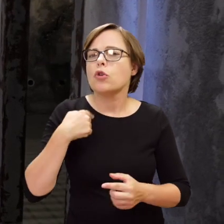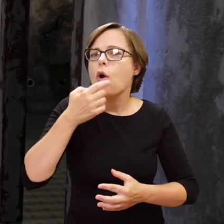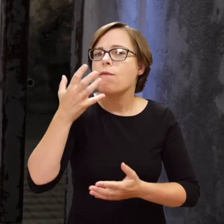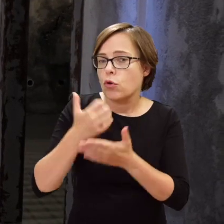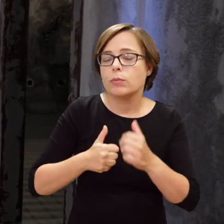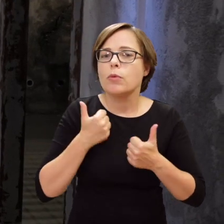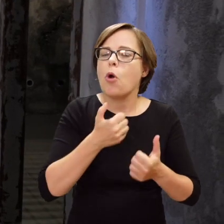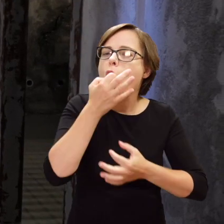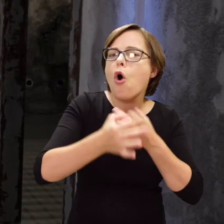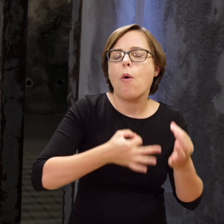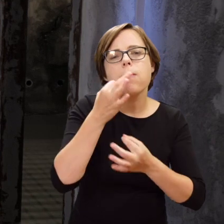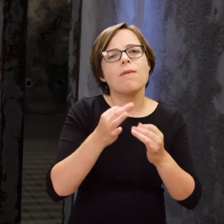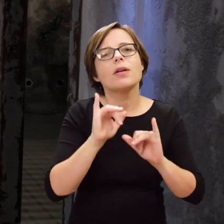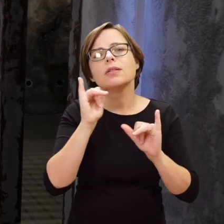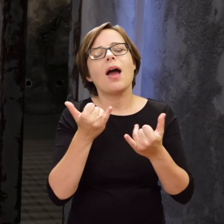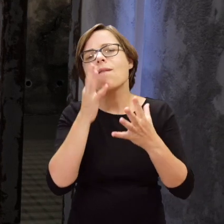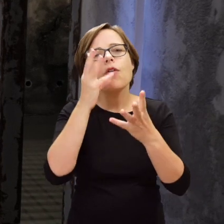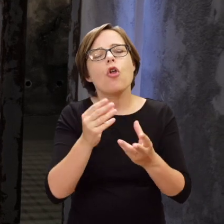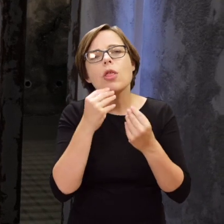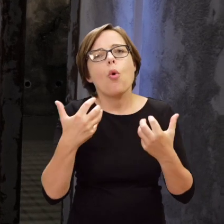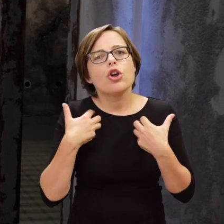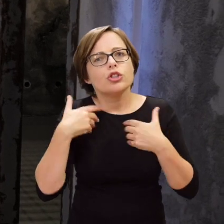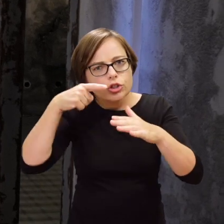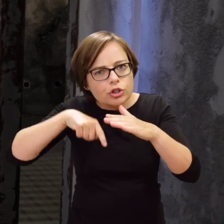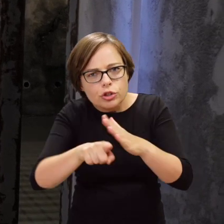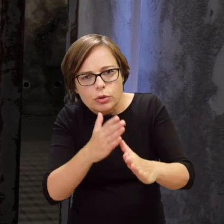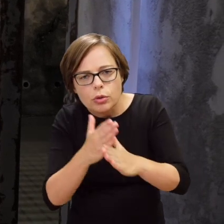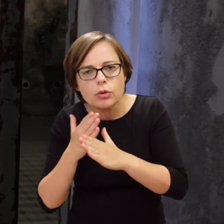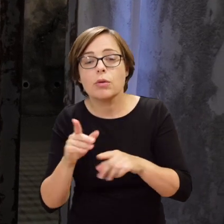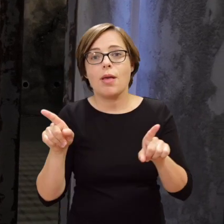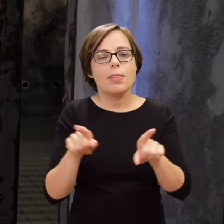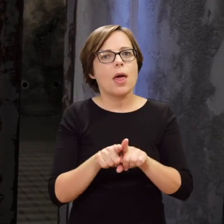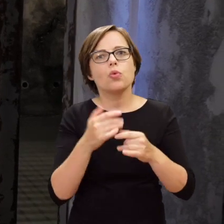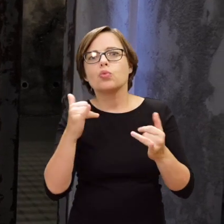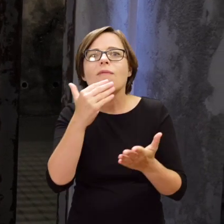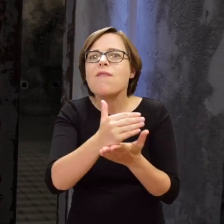who tell us what life in a bunker was like, what conditions they had to endure,